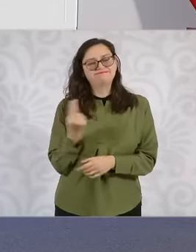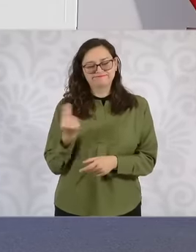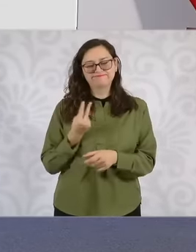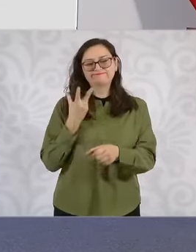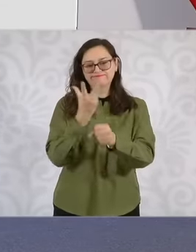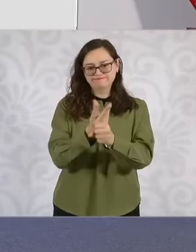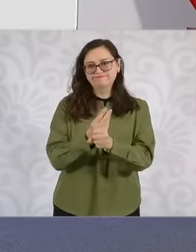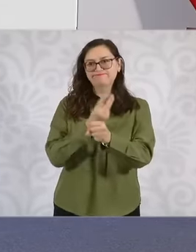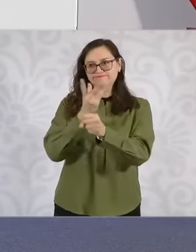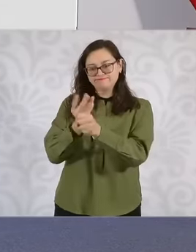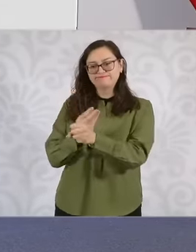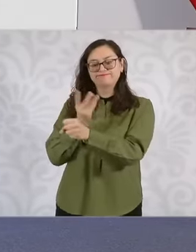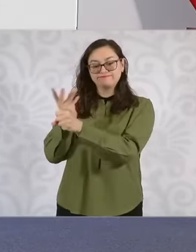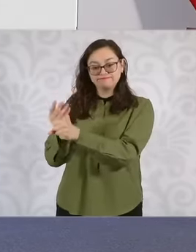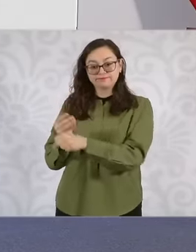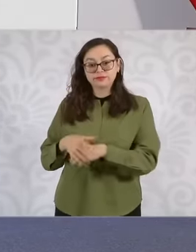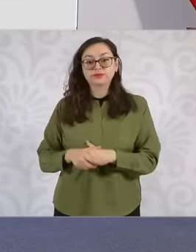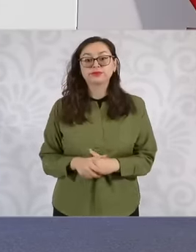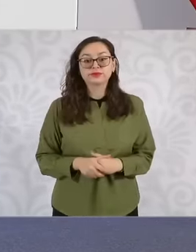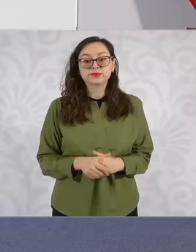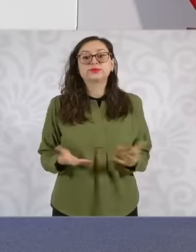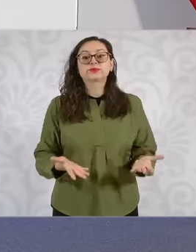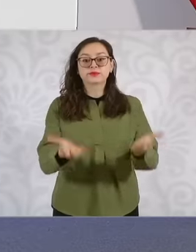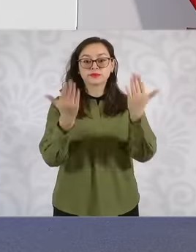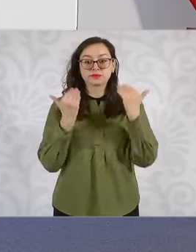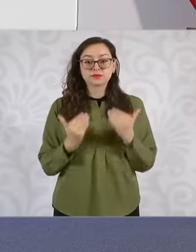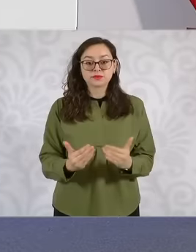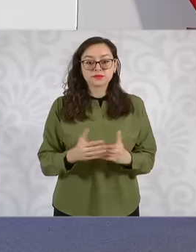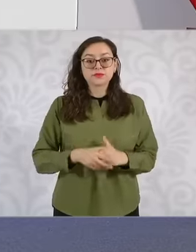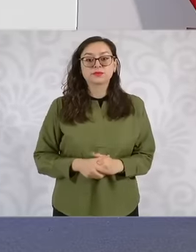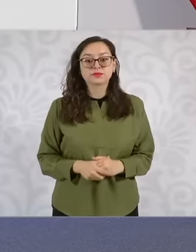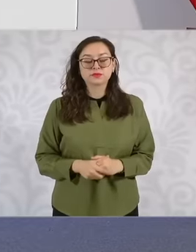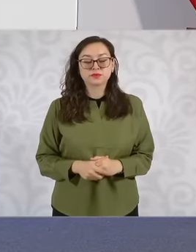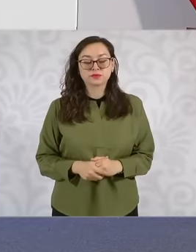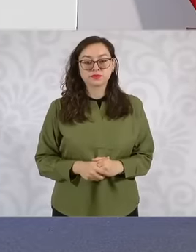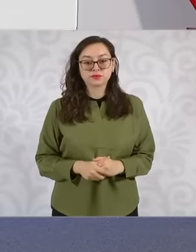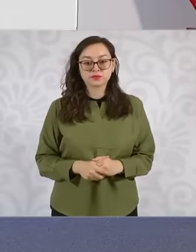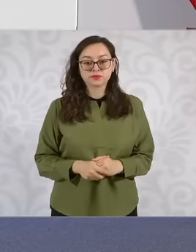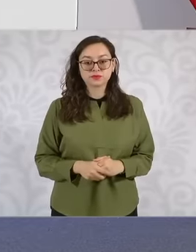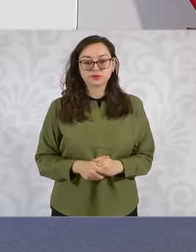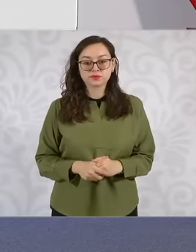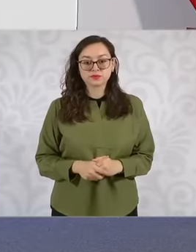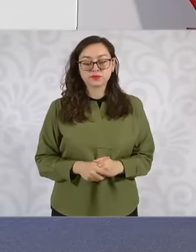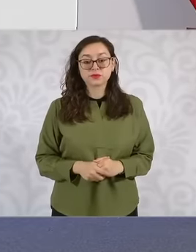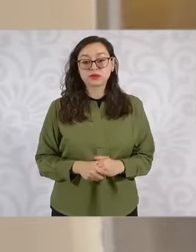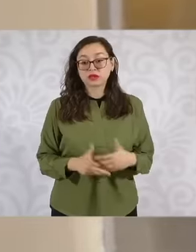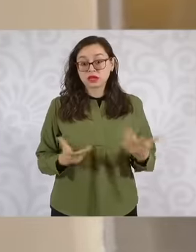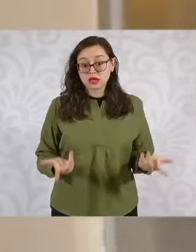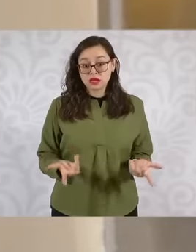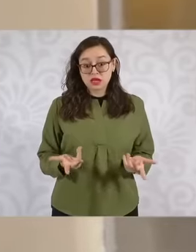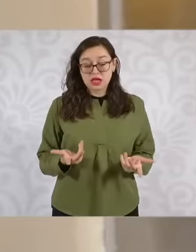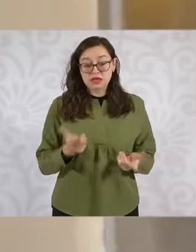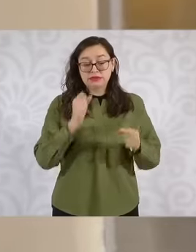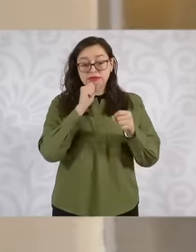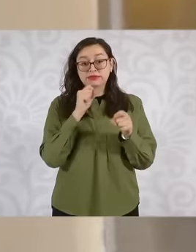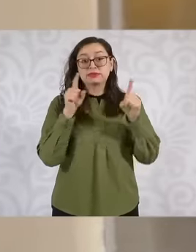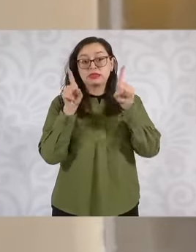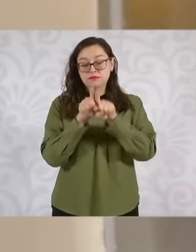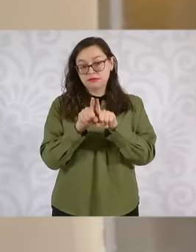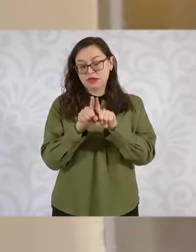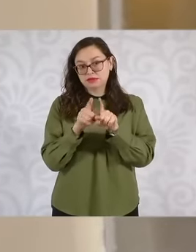Please also seek to comply with the seven concepts of adequate housing indicated by